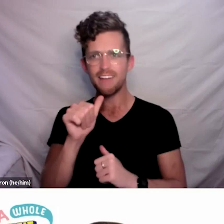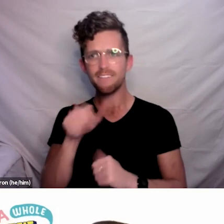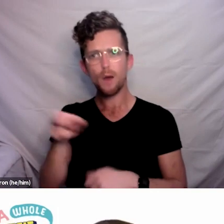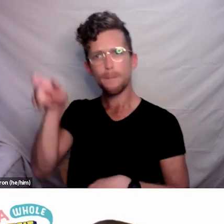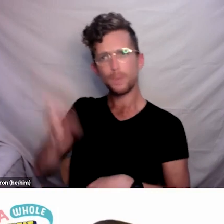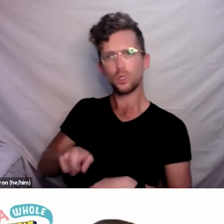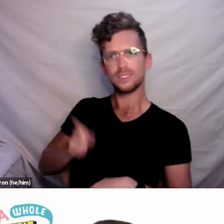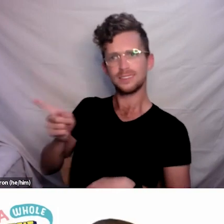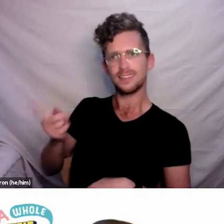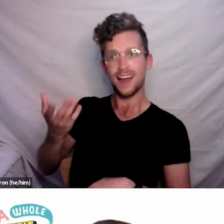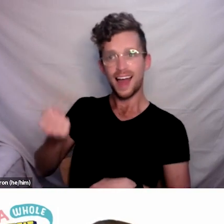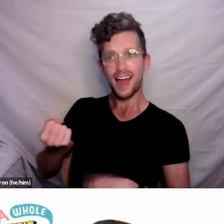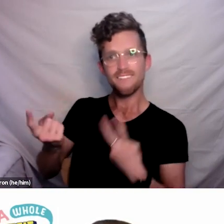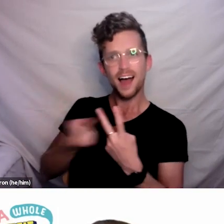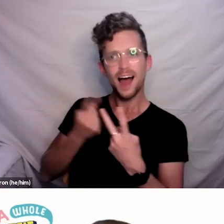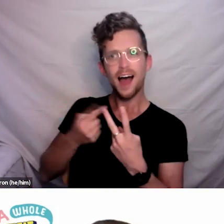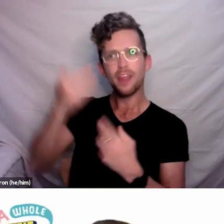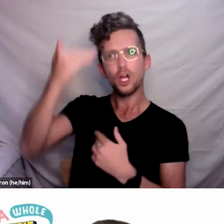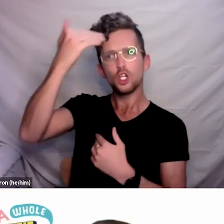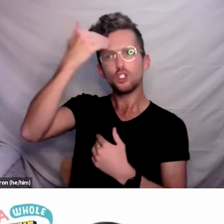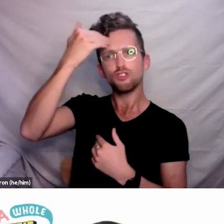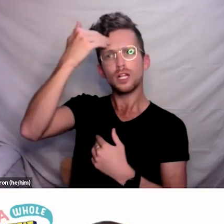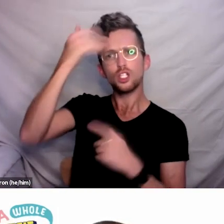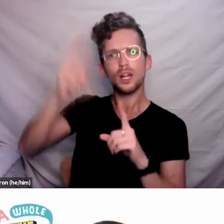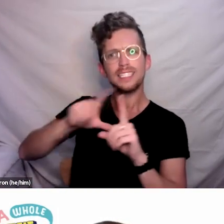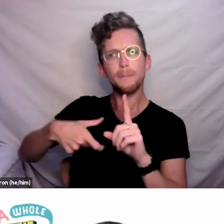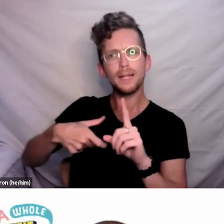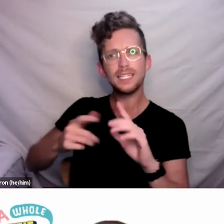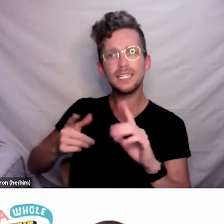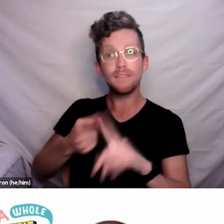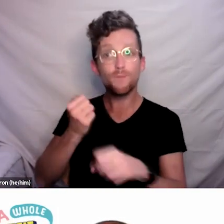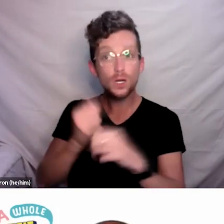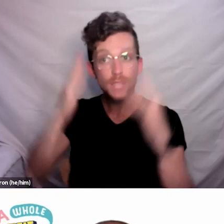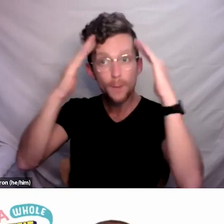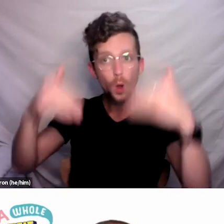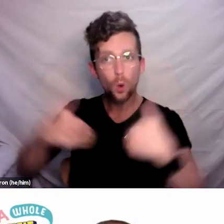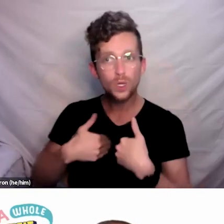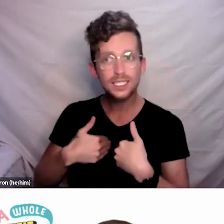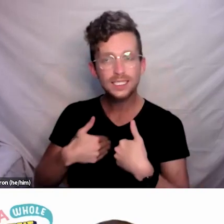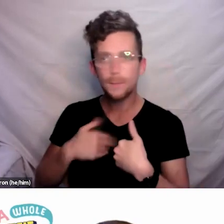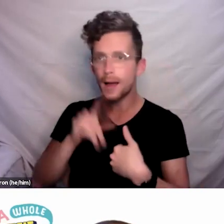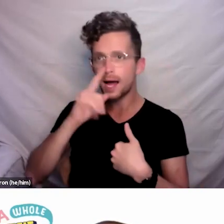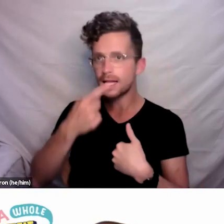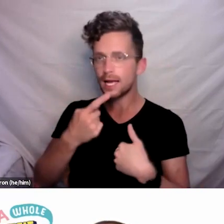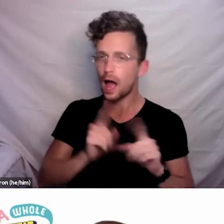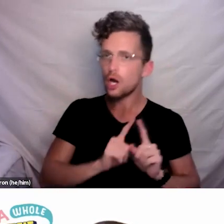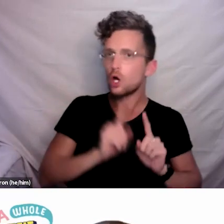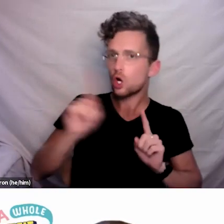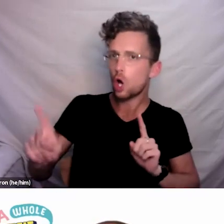or some other impairment that impacts disability, cannot go to emergency shelters, where do they do?